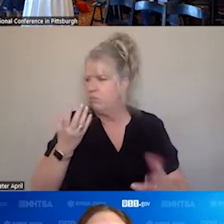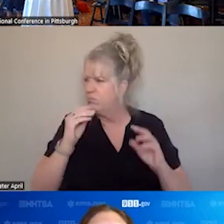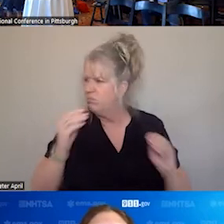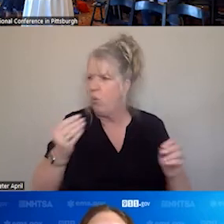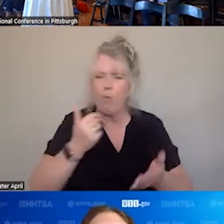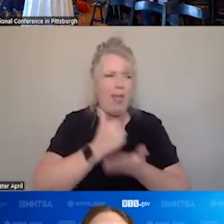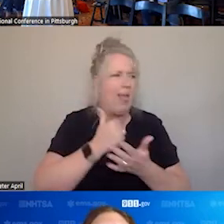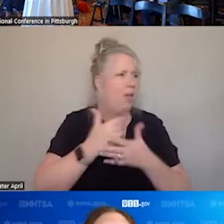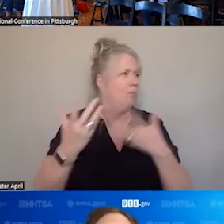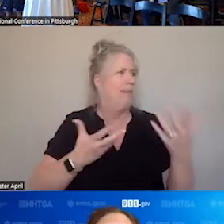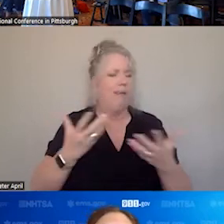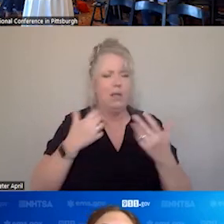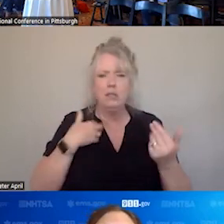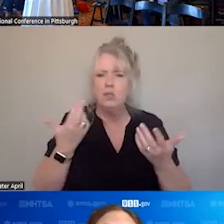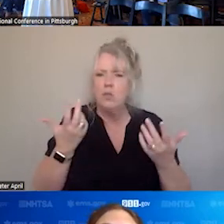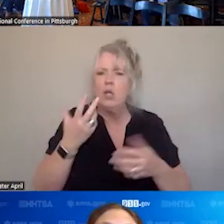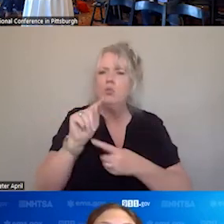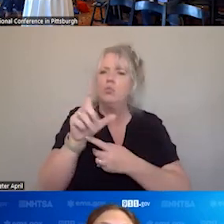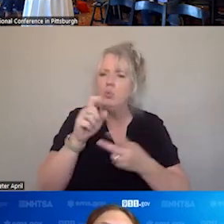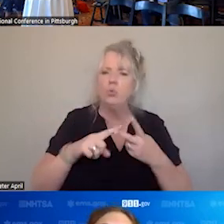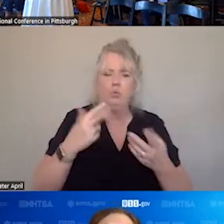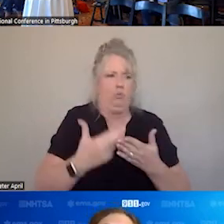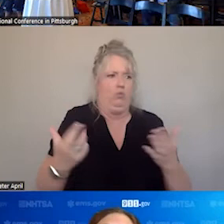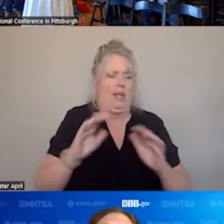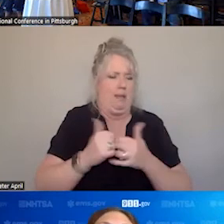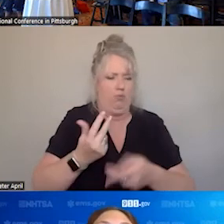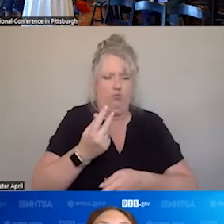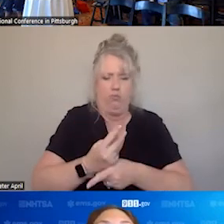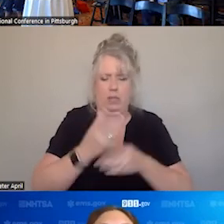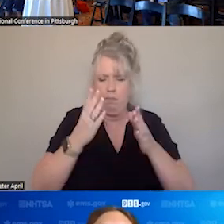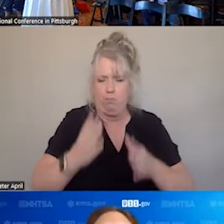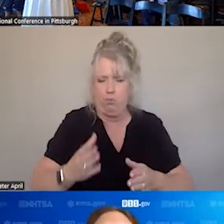THE RESORES OR THE EDUCATION YOU NEED TO TACK CARE OF A PERSON WHO IS CALLED YOU IN TO HELP.